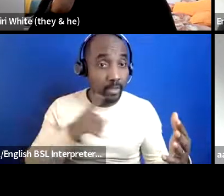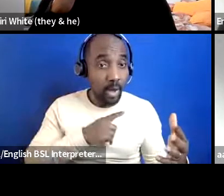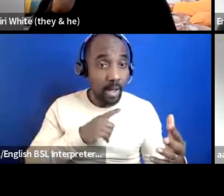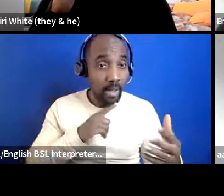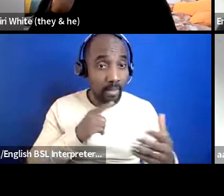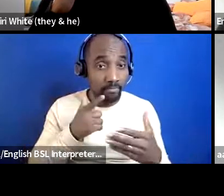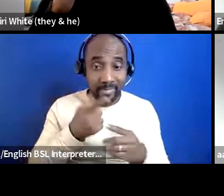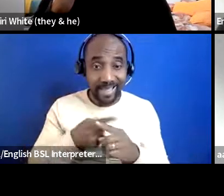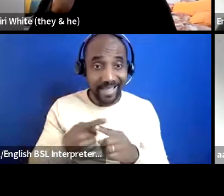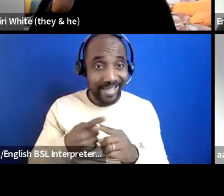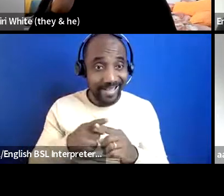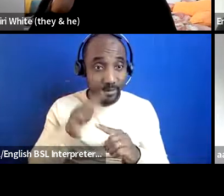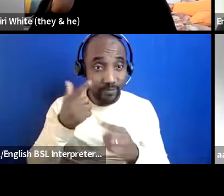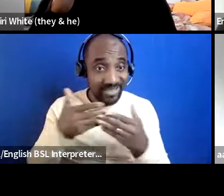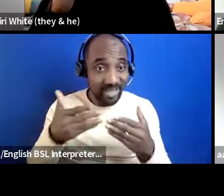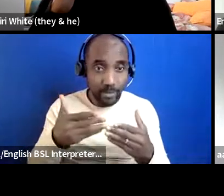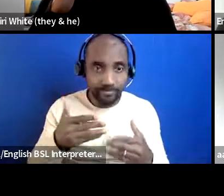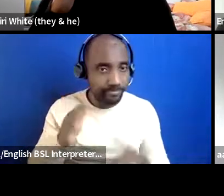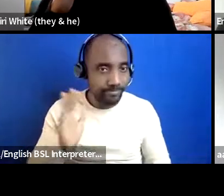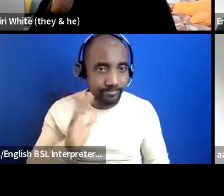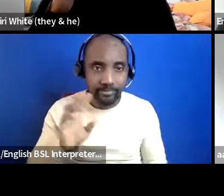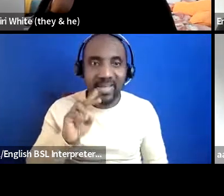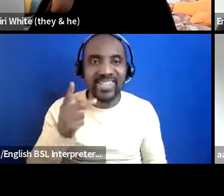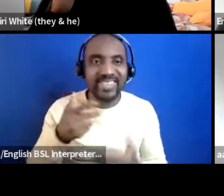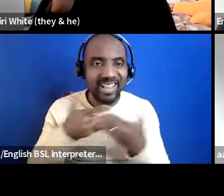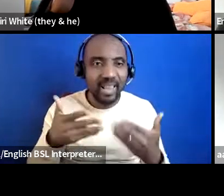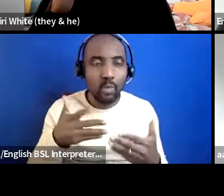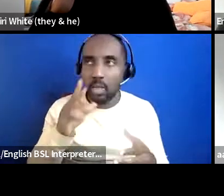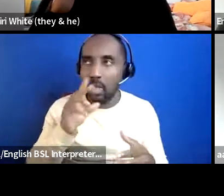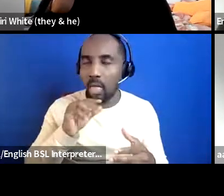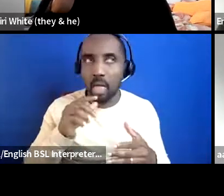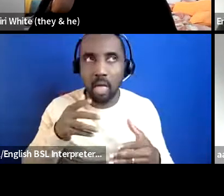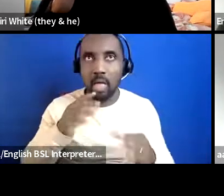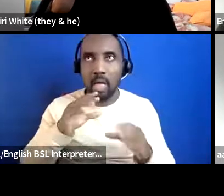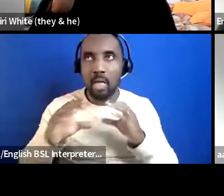don't know how to go about you know going to any organization to ask for how they can volunteer